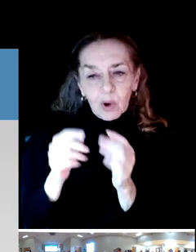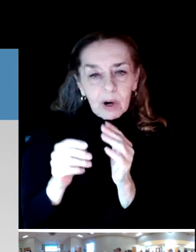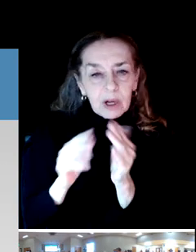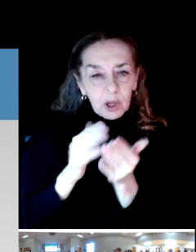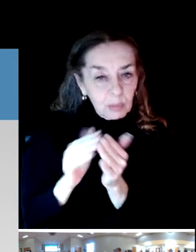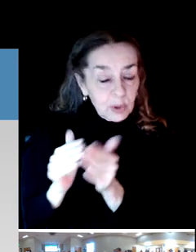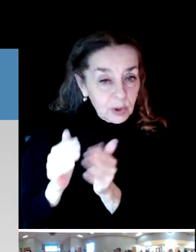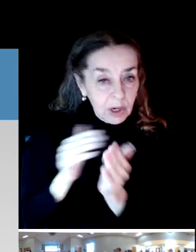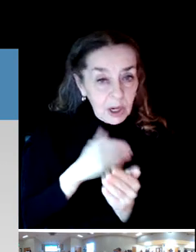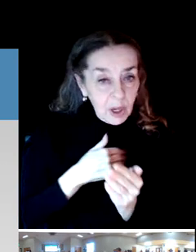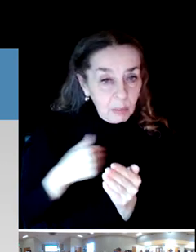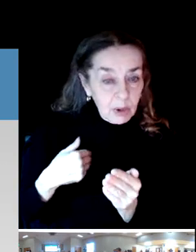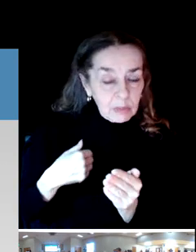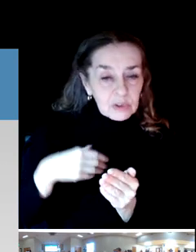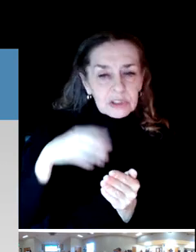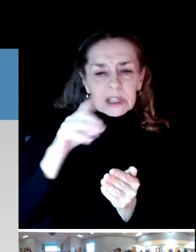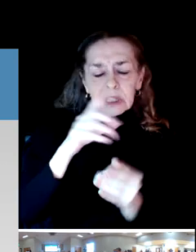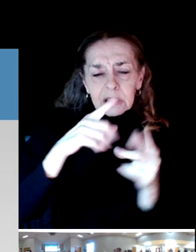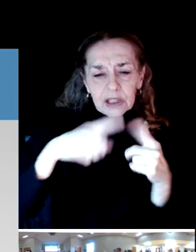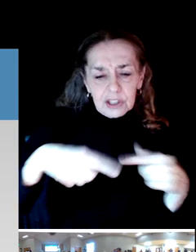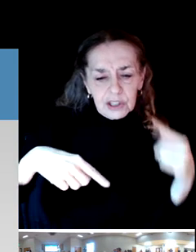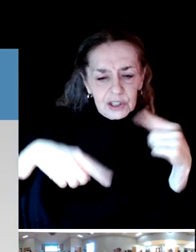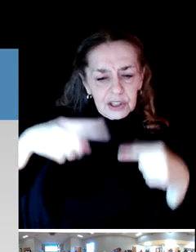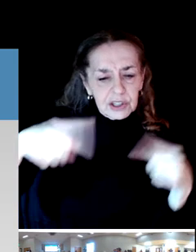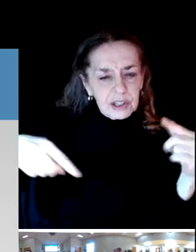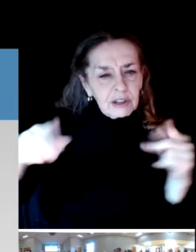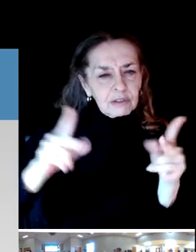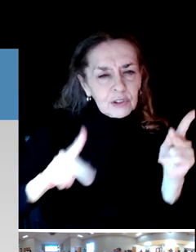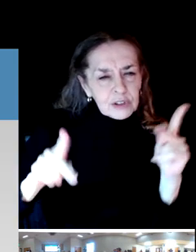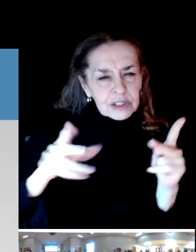The diversity of activities and programs was really significant.